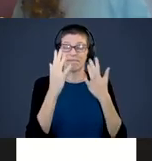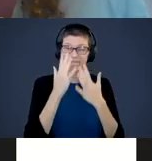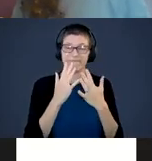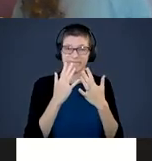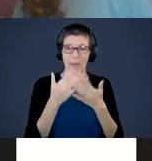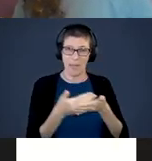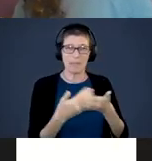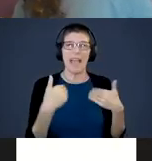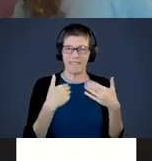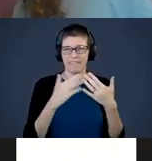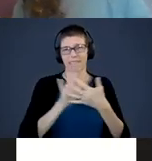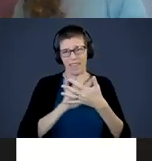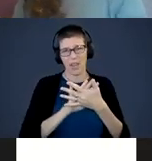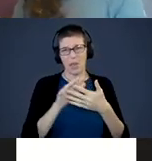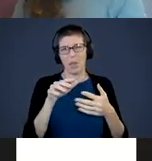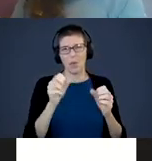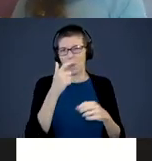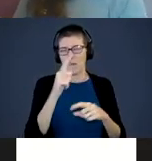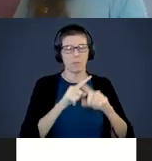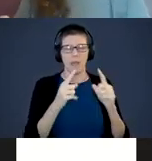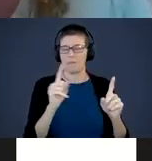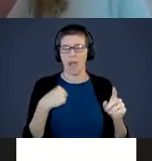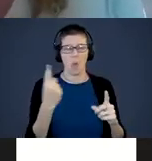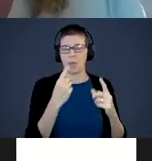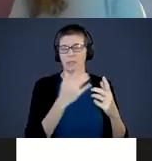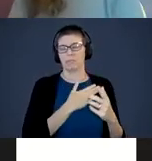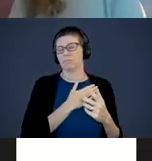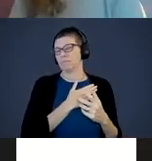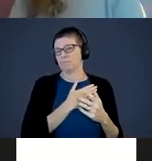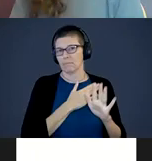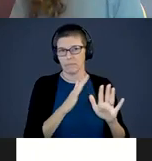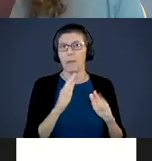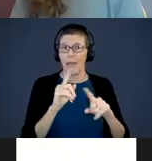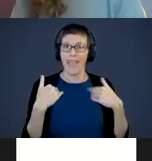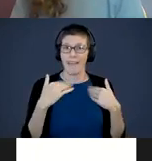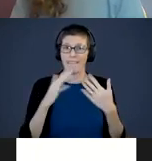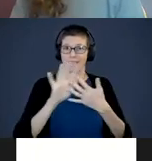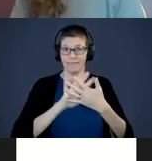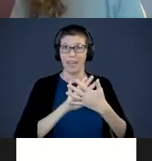there you can watch, it makes me sad to watch, but they have videos of children in Romania